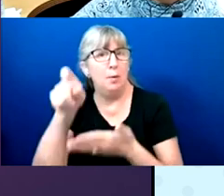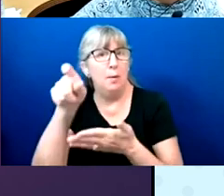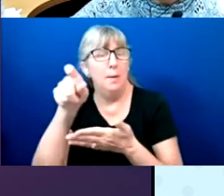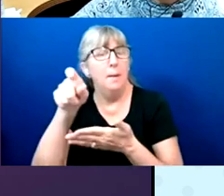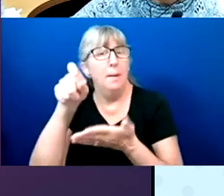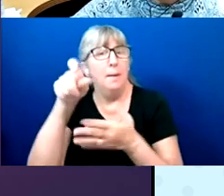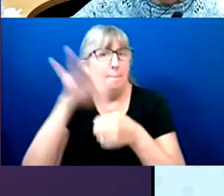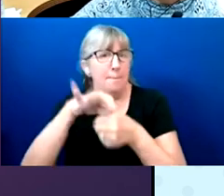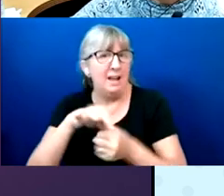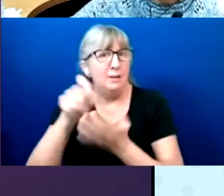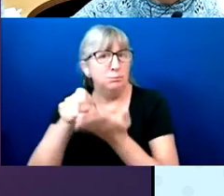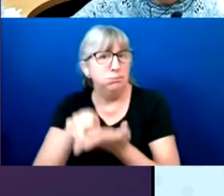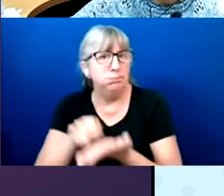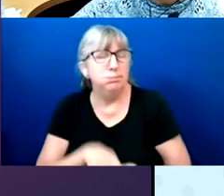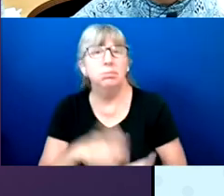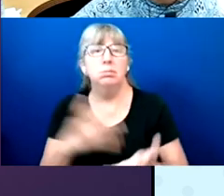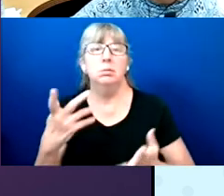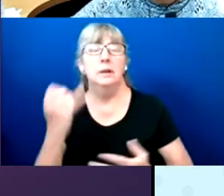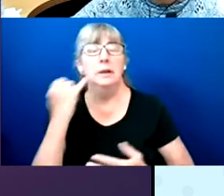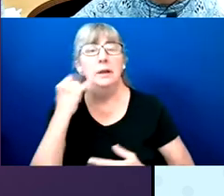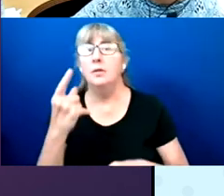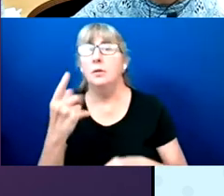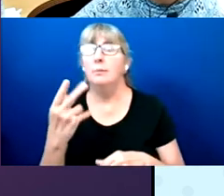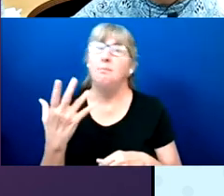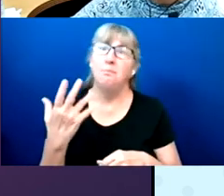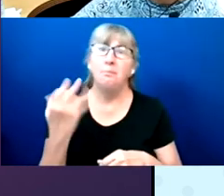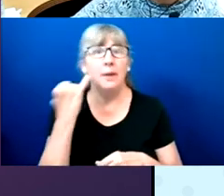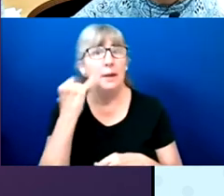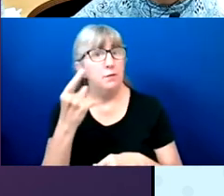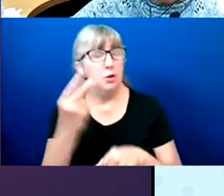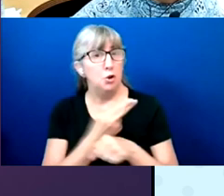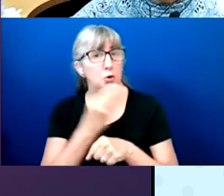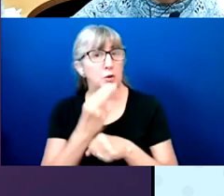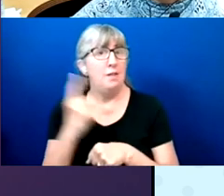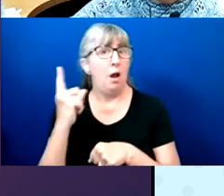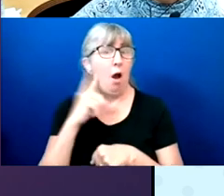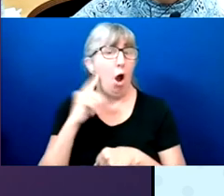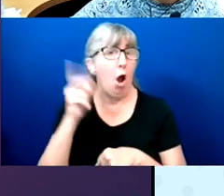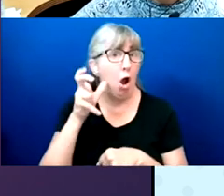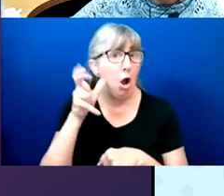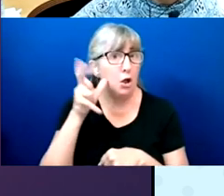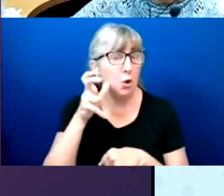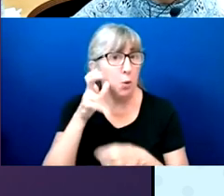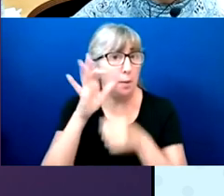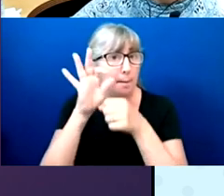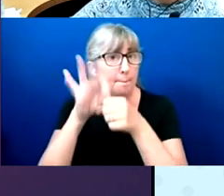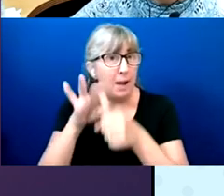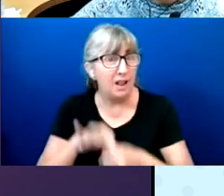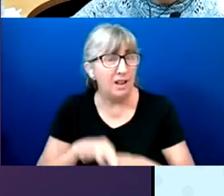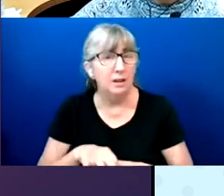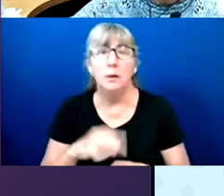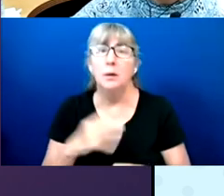You know, when you're, particularly, when you're using the audio ballot, it takes a long time to go through the ballot.